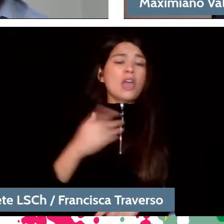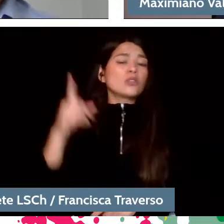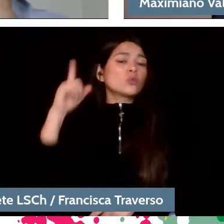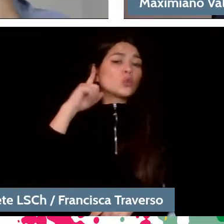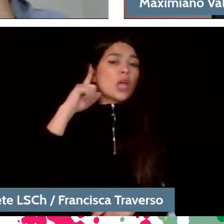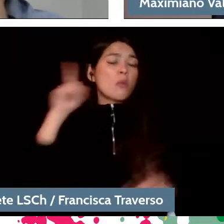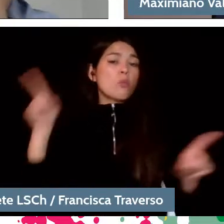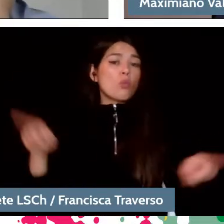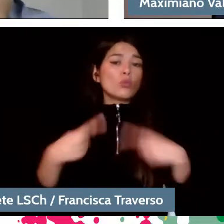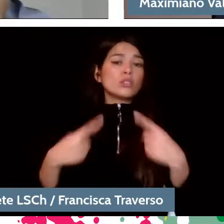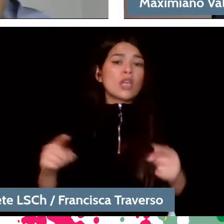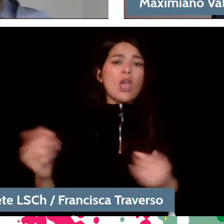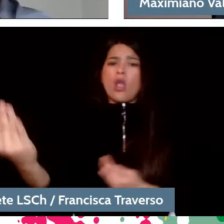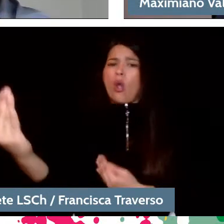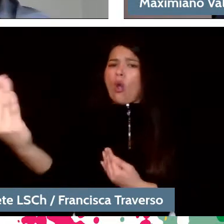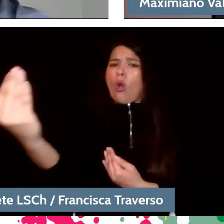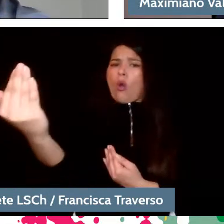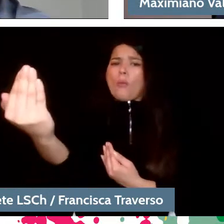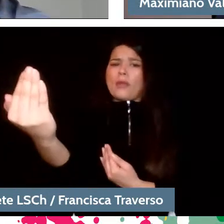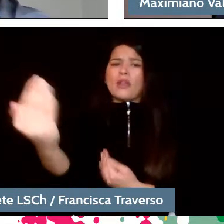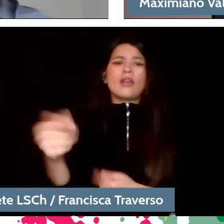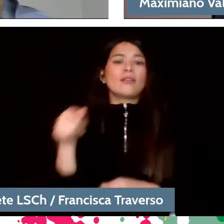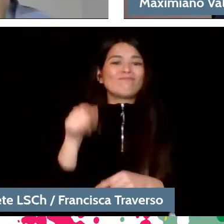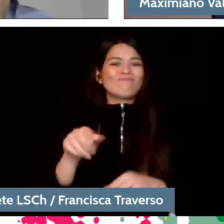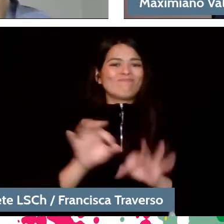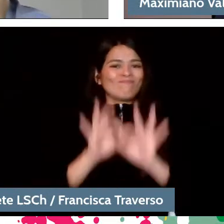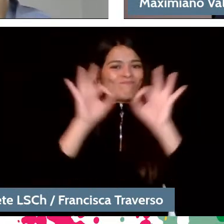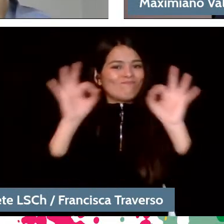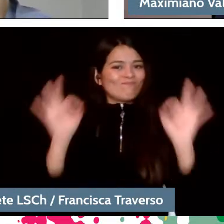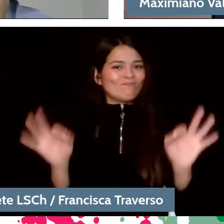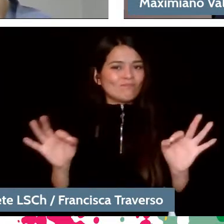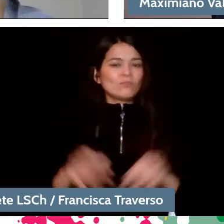It's a bit of an exceptional case. In general, in Latin America